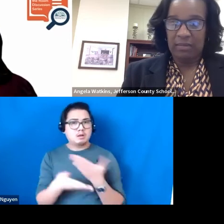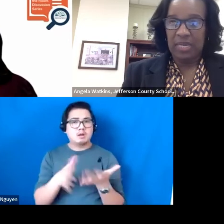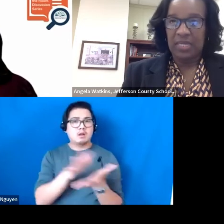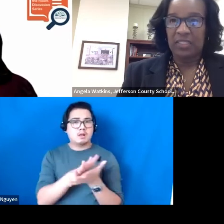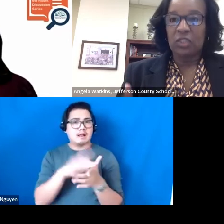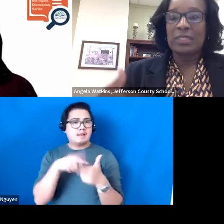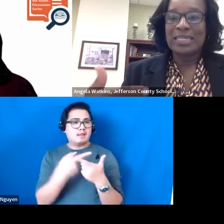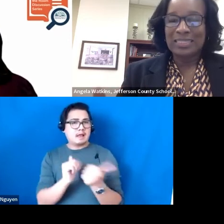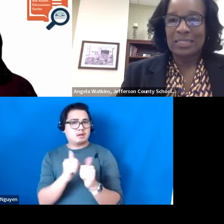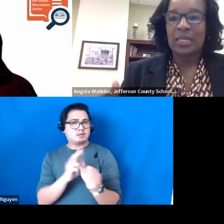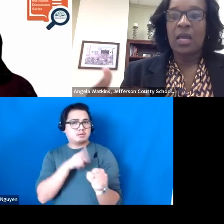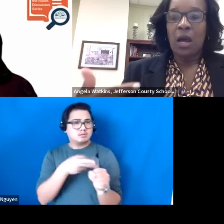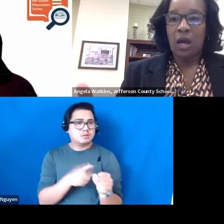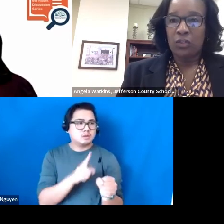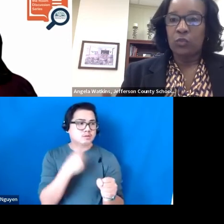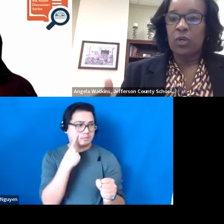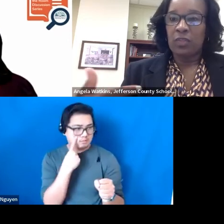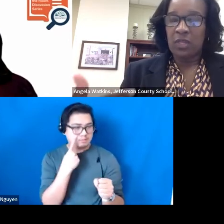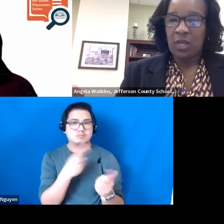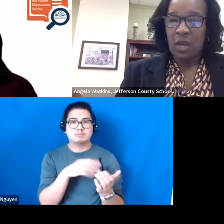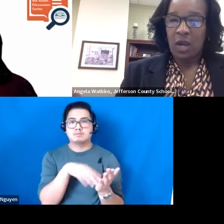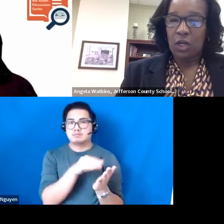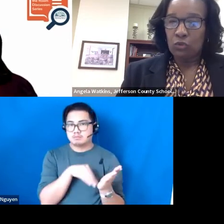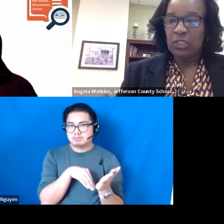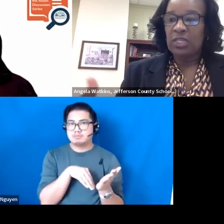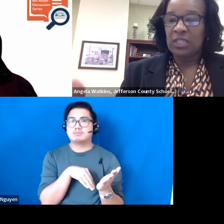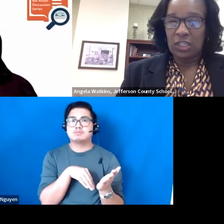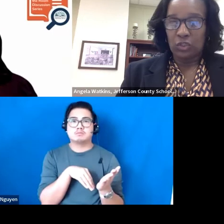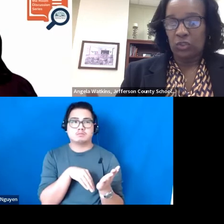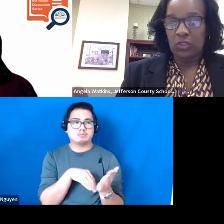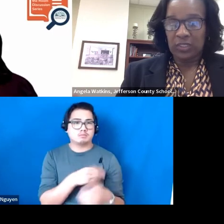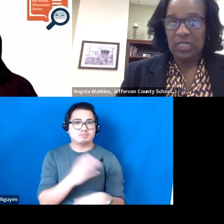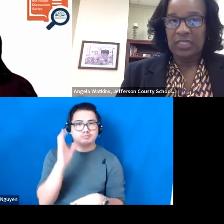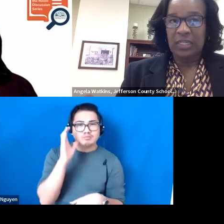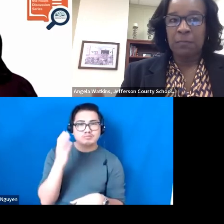data meetings and to listen to what the coaches and the teachers are discussing.